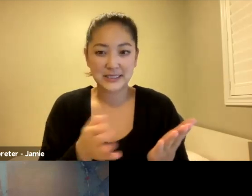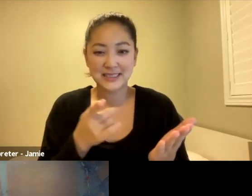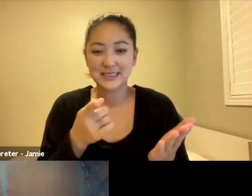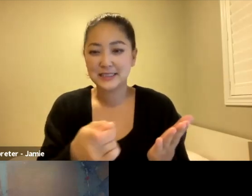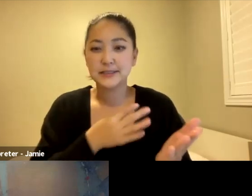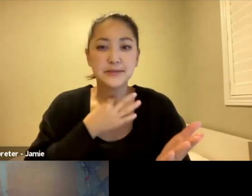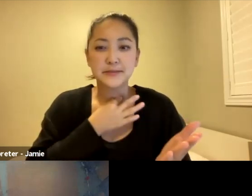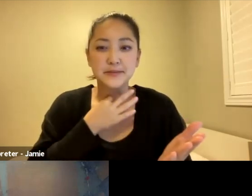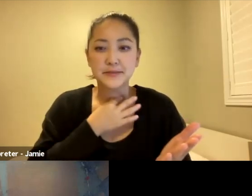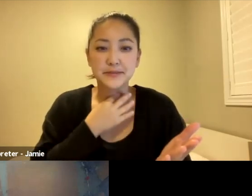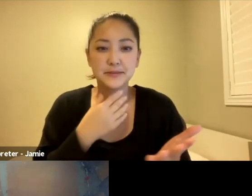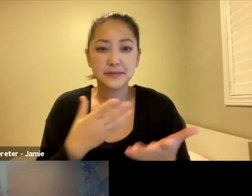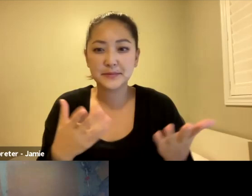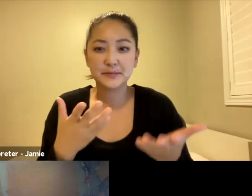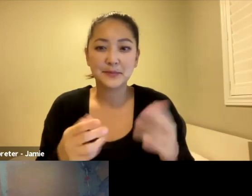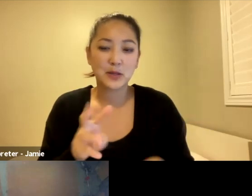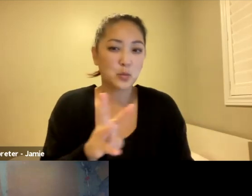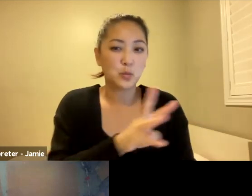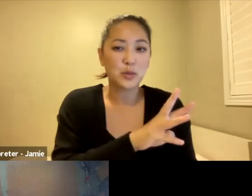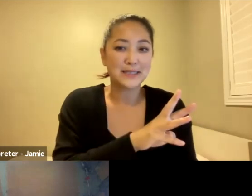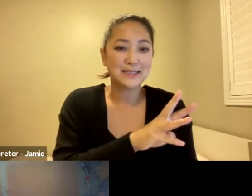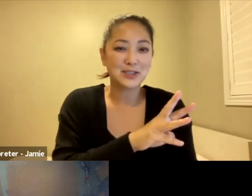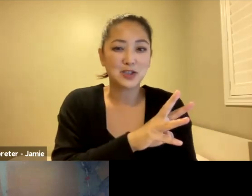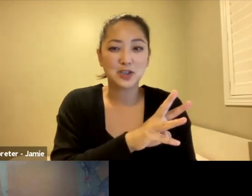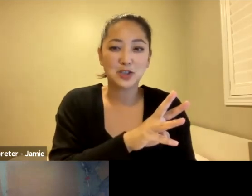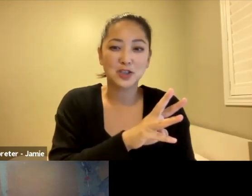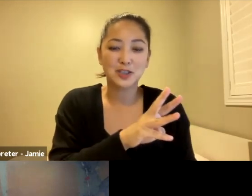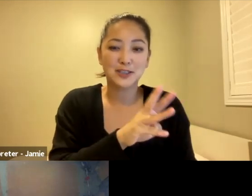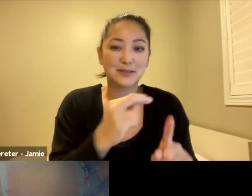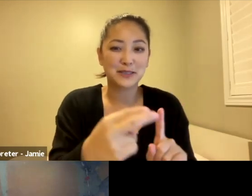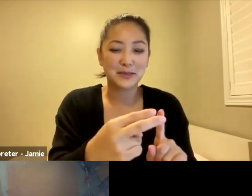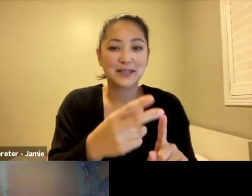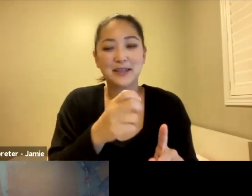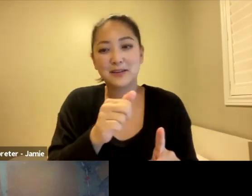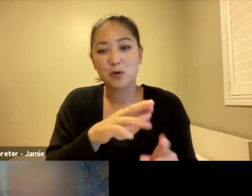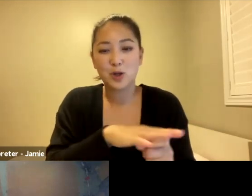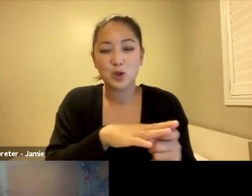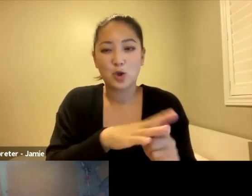what maybe a Western context and a local context to the community, and I thought that was really,